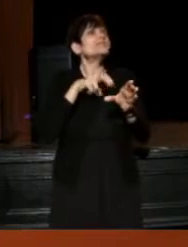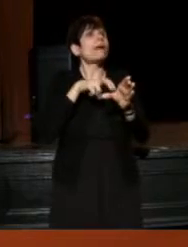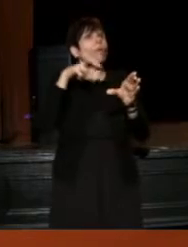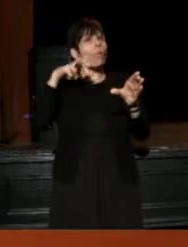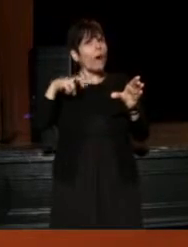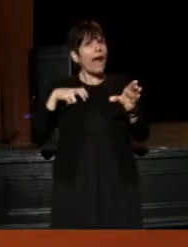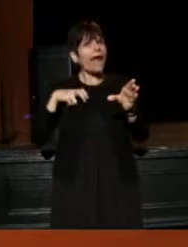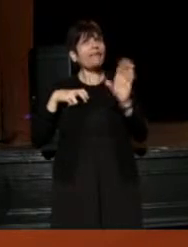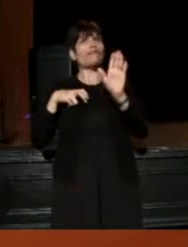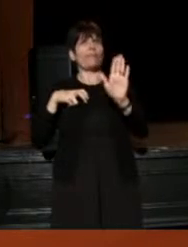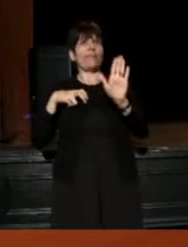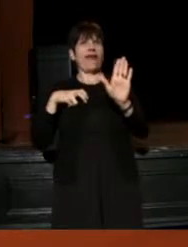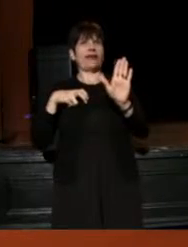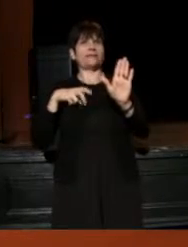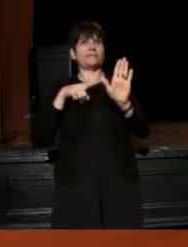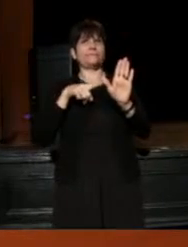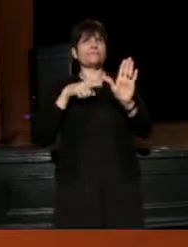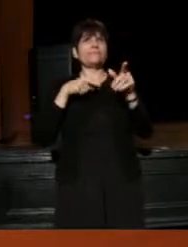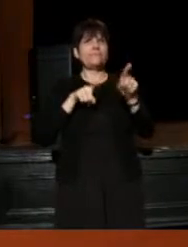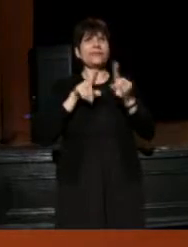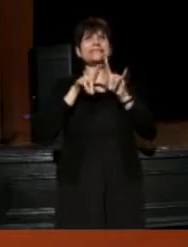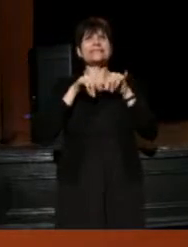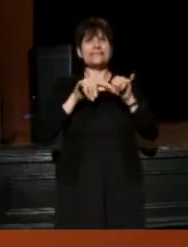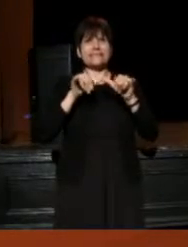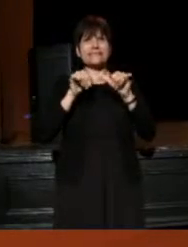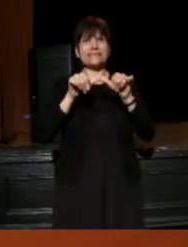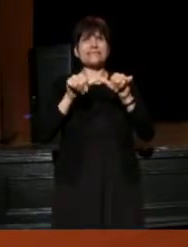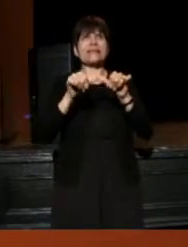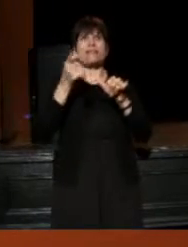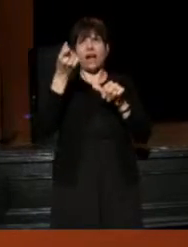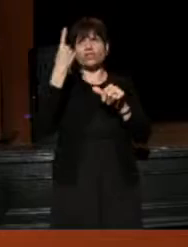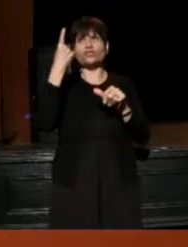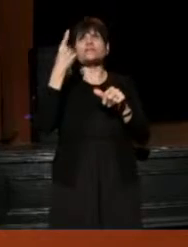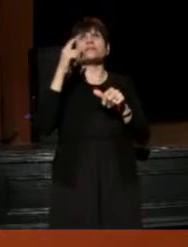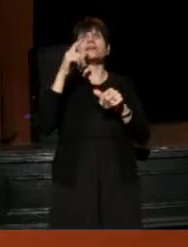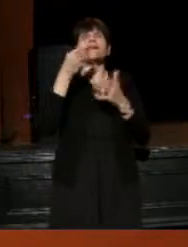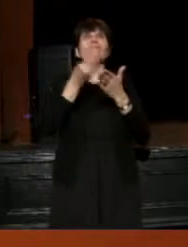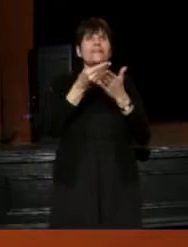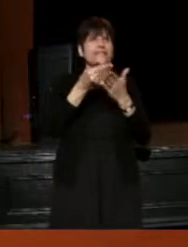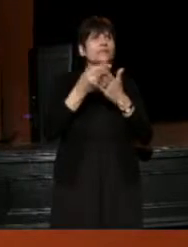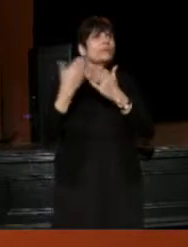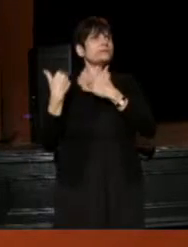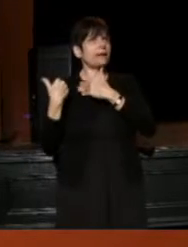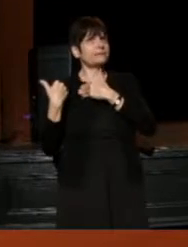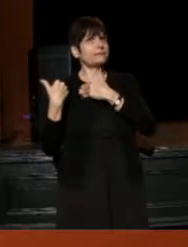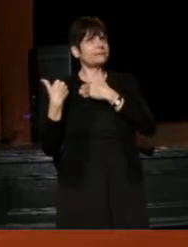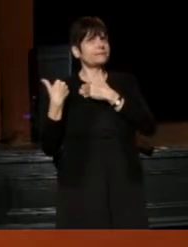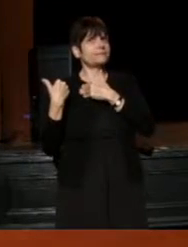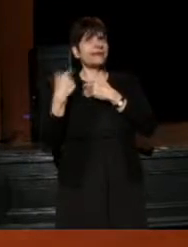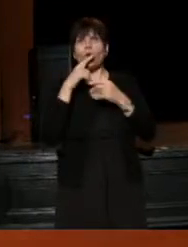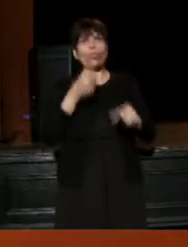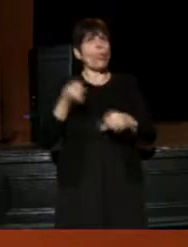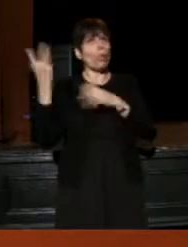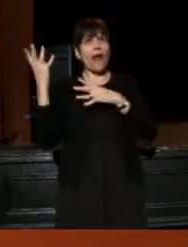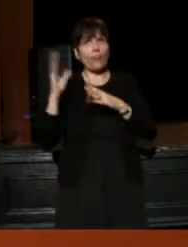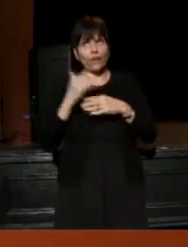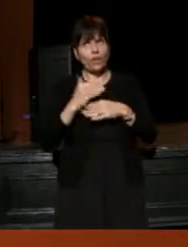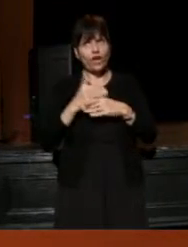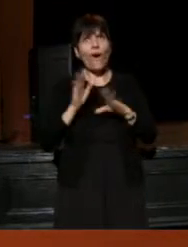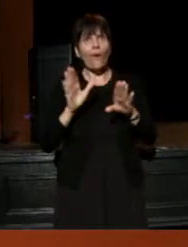while still understanding of course, fiscal responsibility I'm not saying to throw that out of the window -